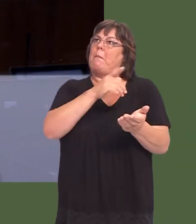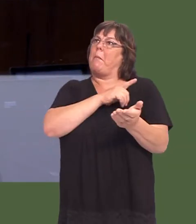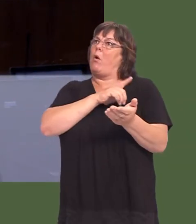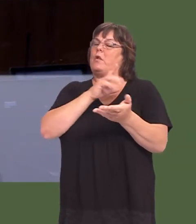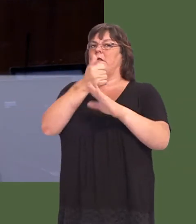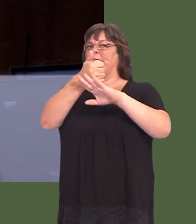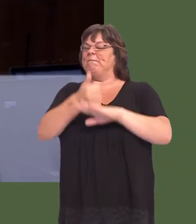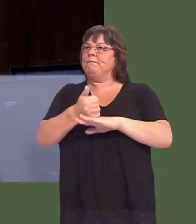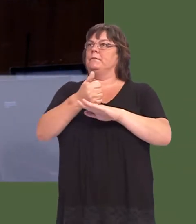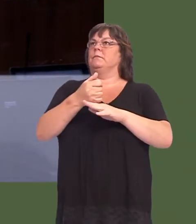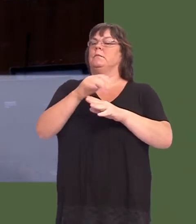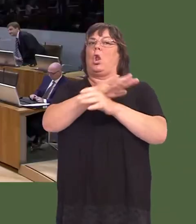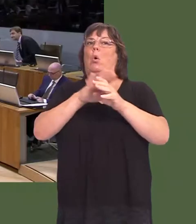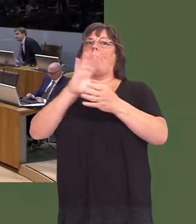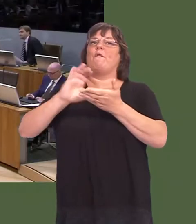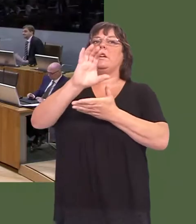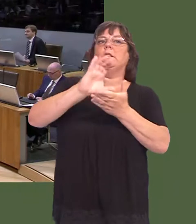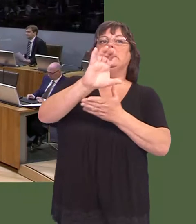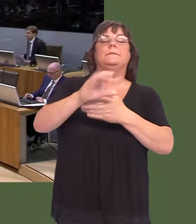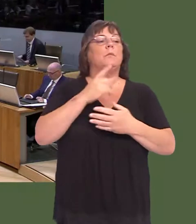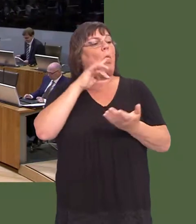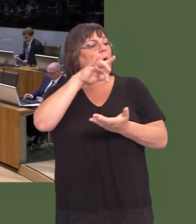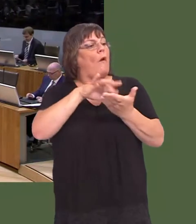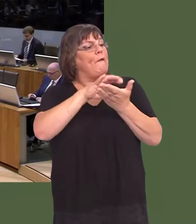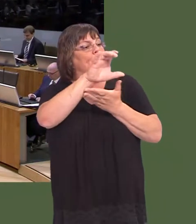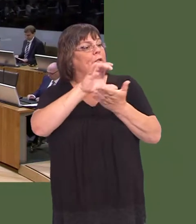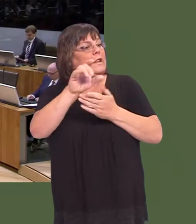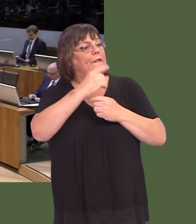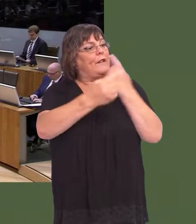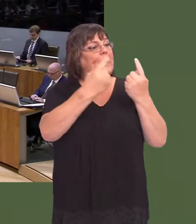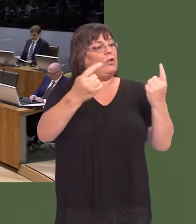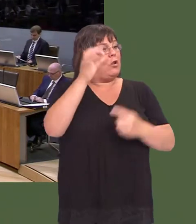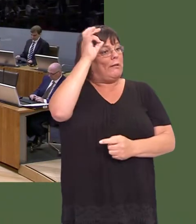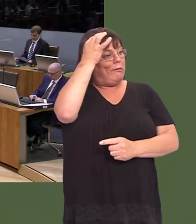OAQ(5)0697(FM) Carwyn Jones: The core funding provided to Welsh local authorities each year is distributed according to relative need.